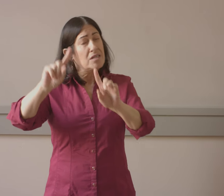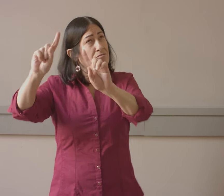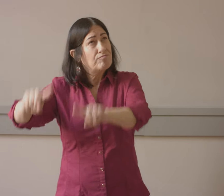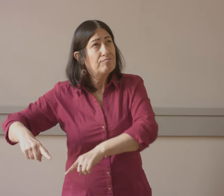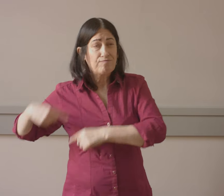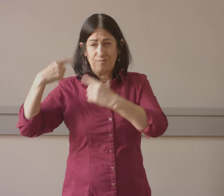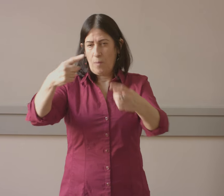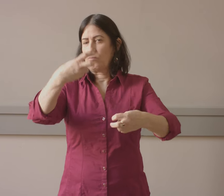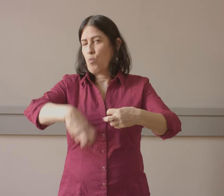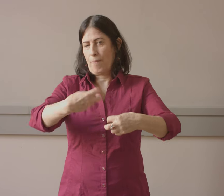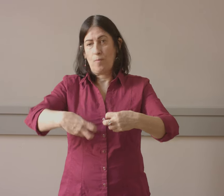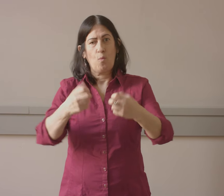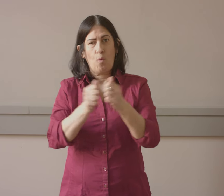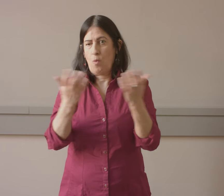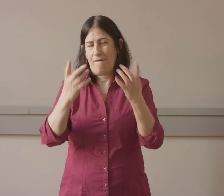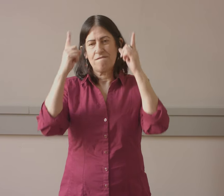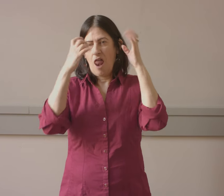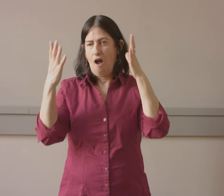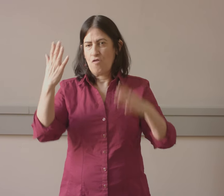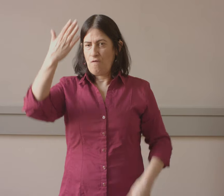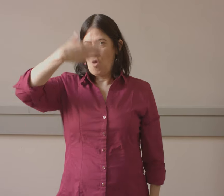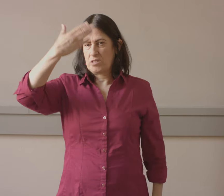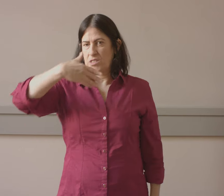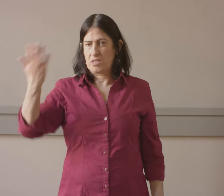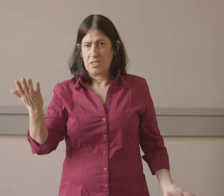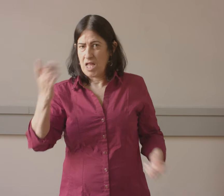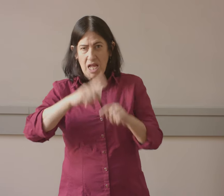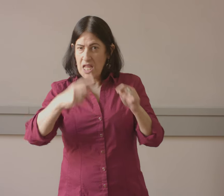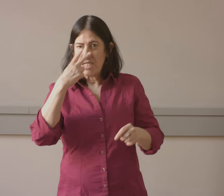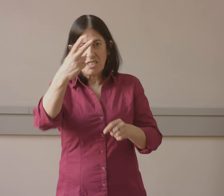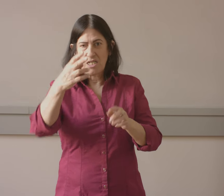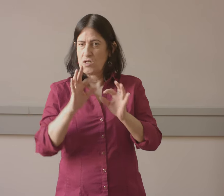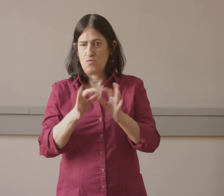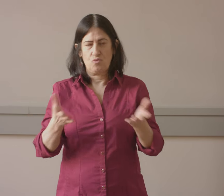interpreter clearly. This is a continuing problem, that all the photographers are